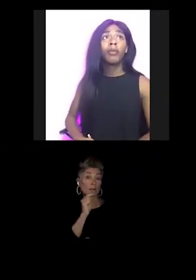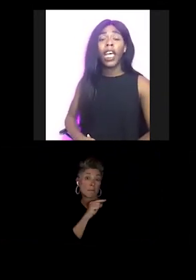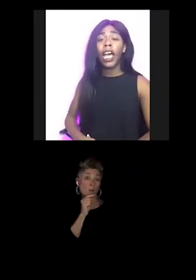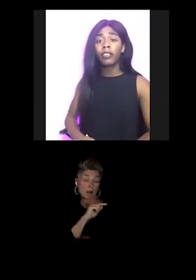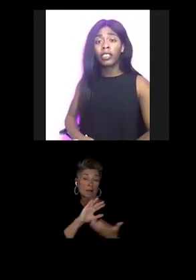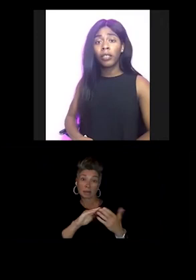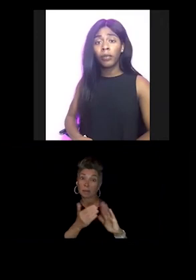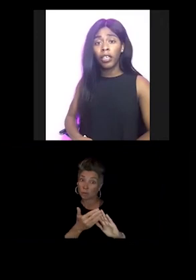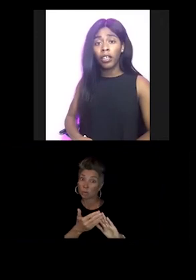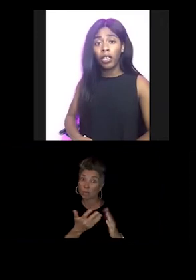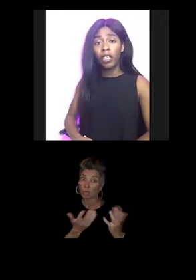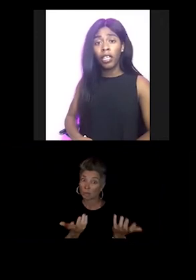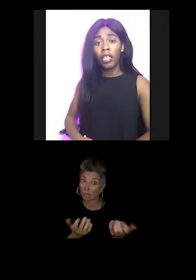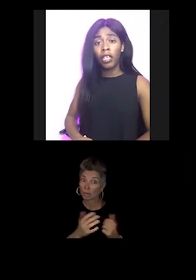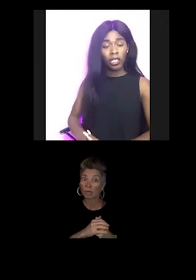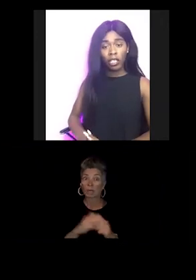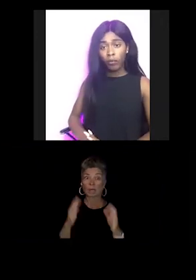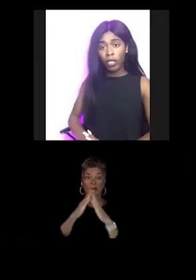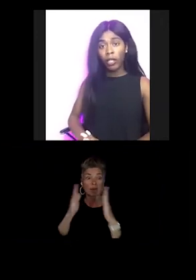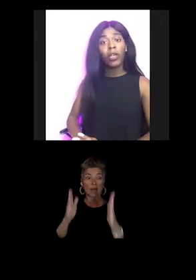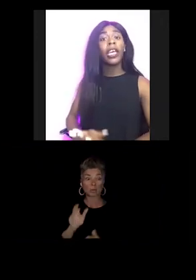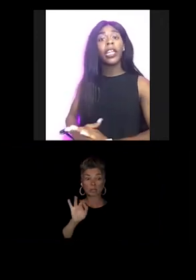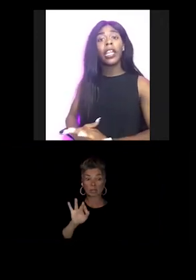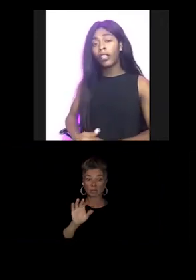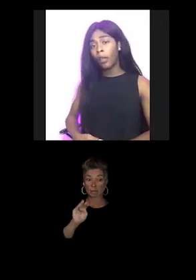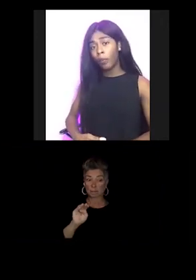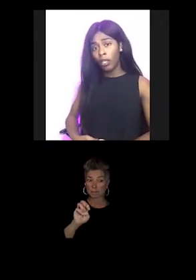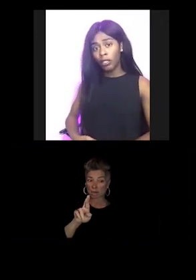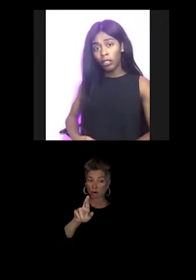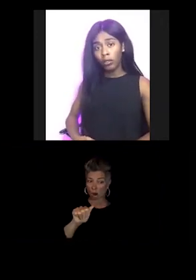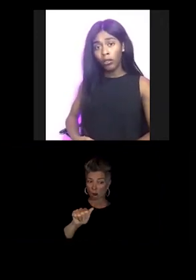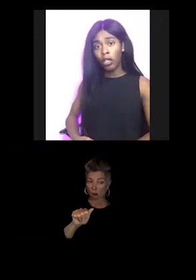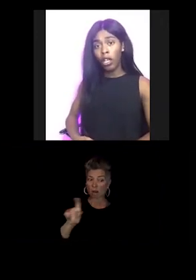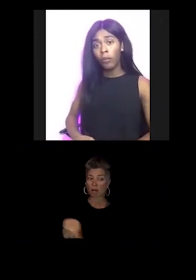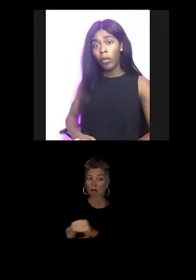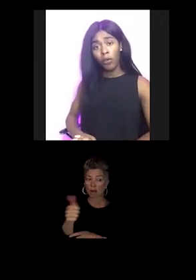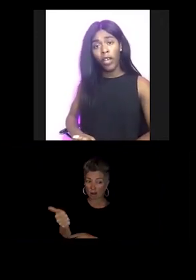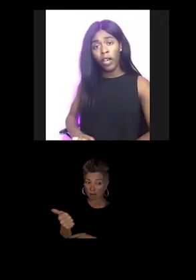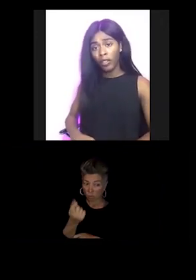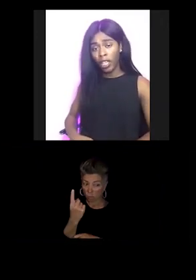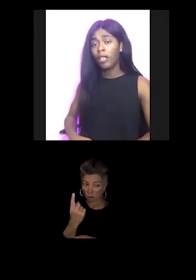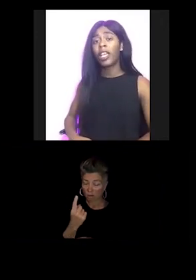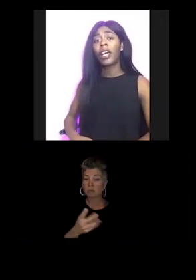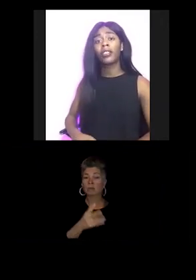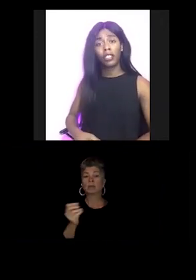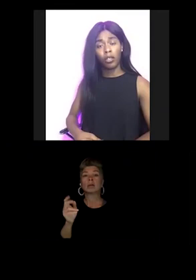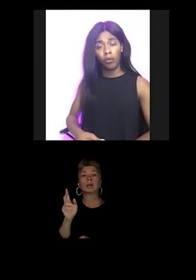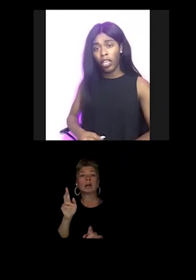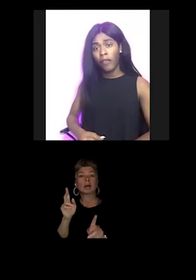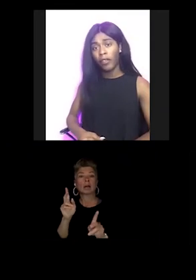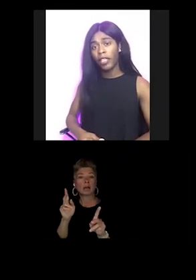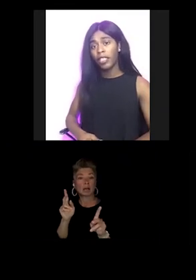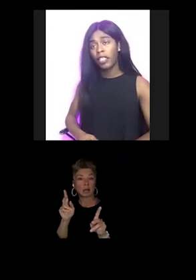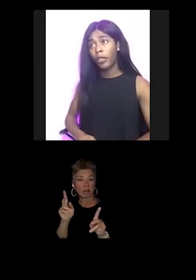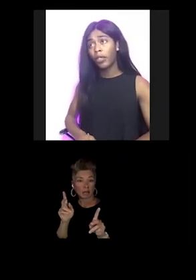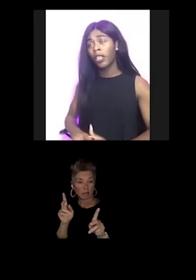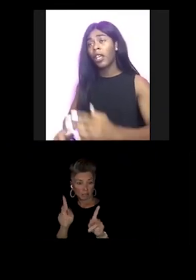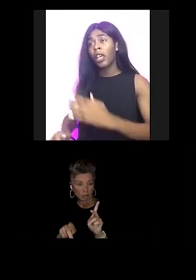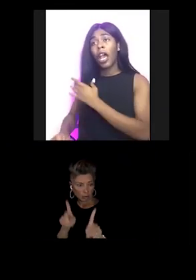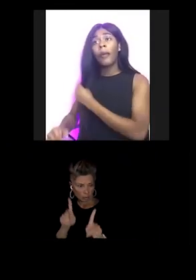The House in the Mirror was another big one. The person, people who founded those houses they worked heavily in this community.